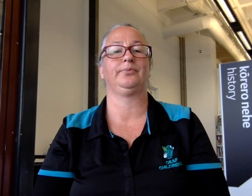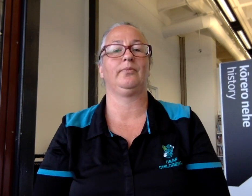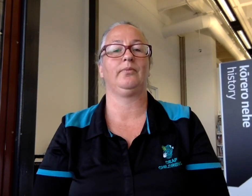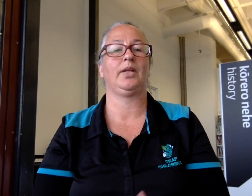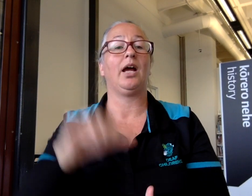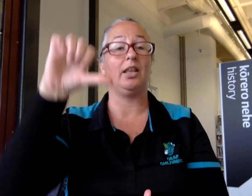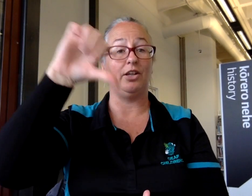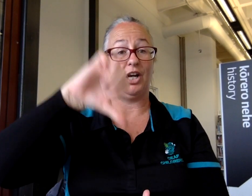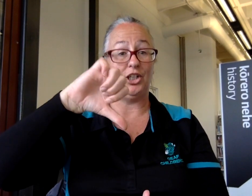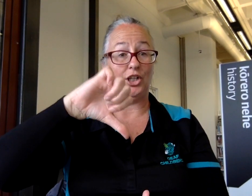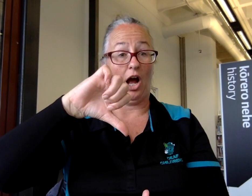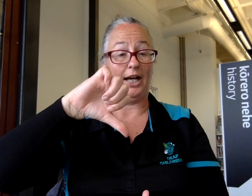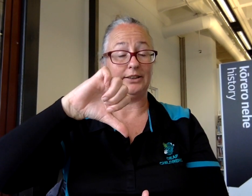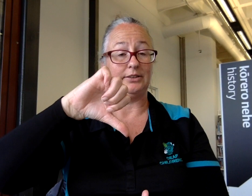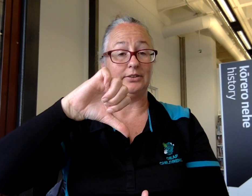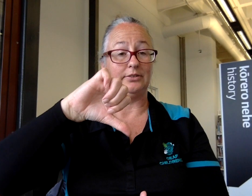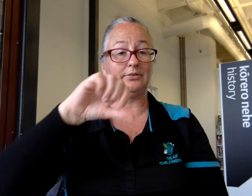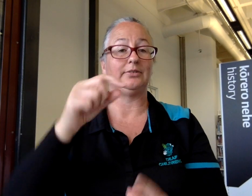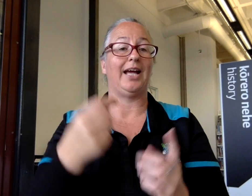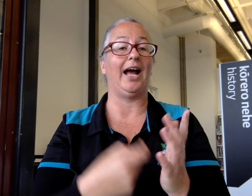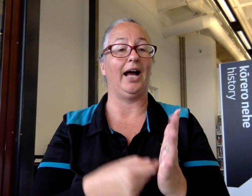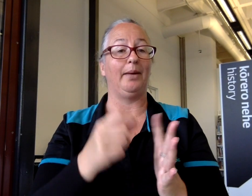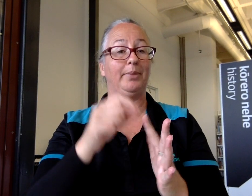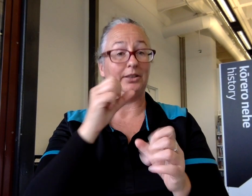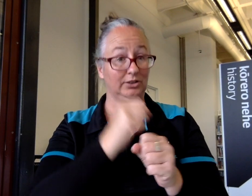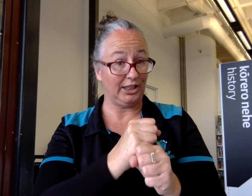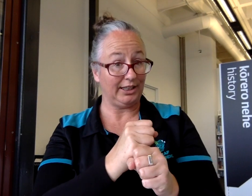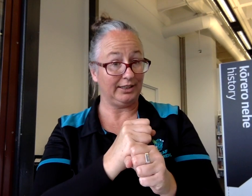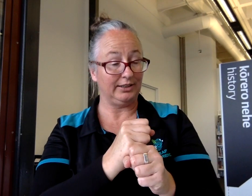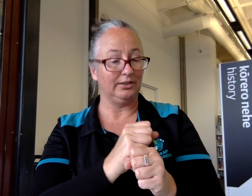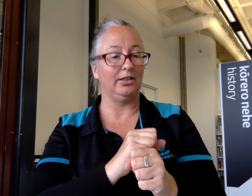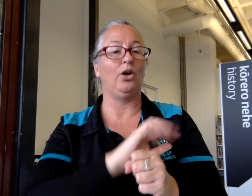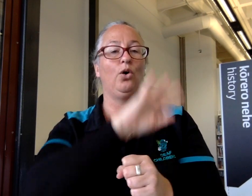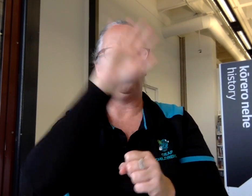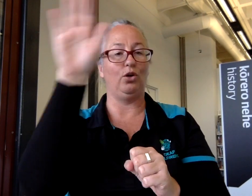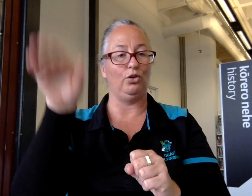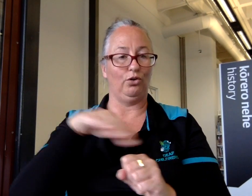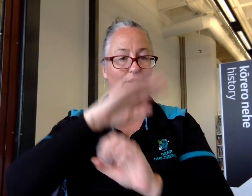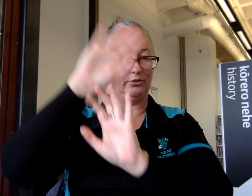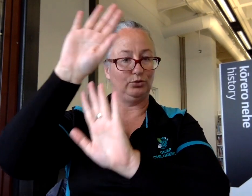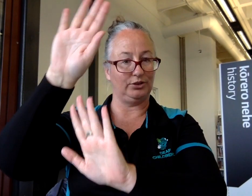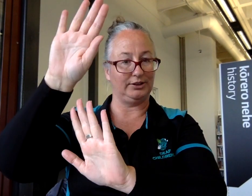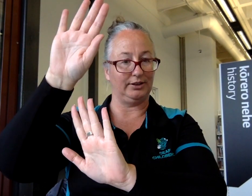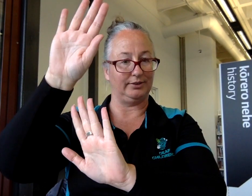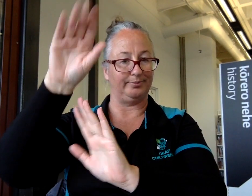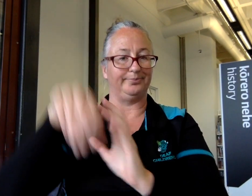there are nine RPGs around NZ.